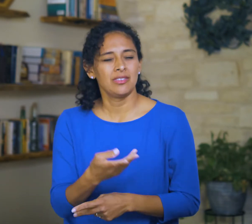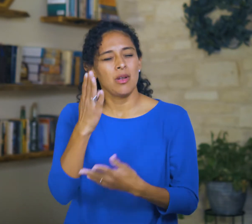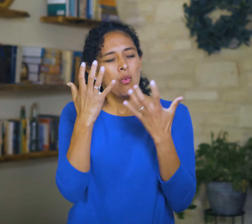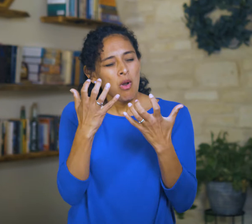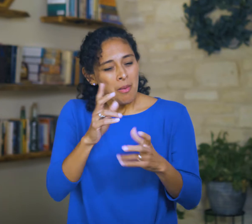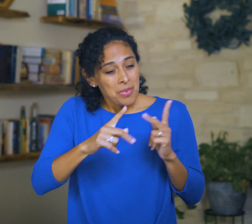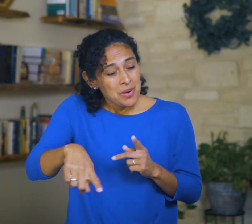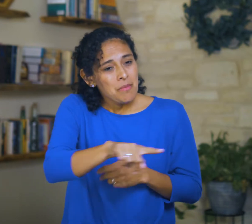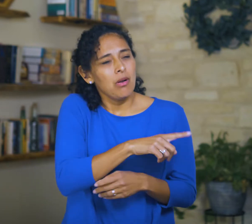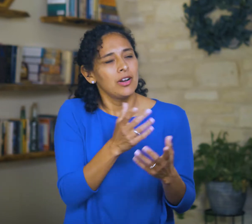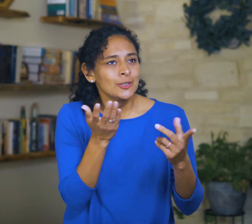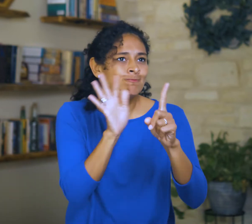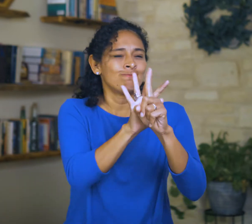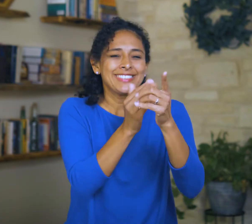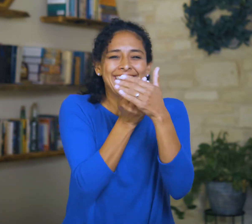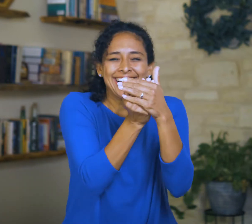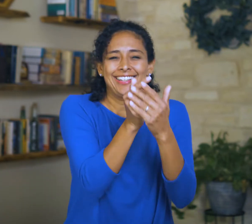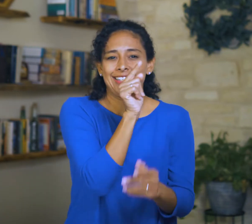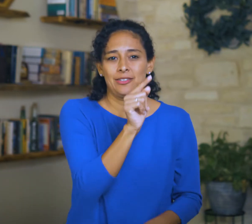He wants them to draw near to Him.